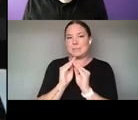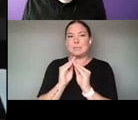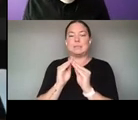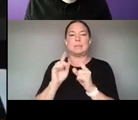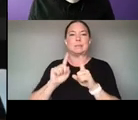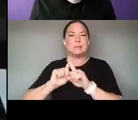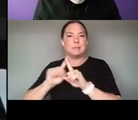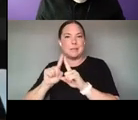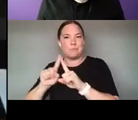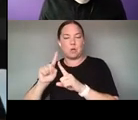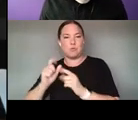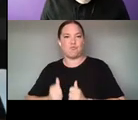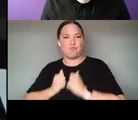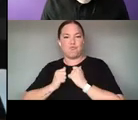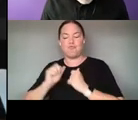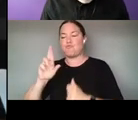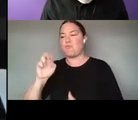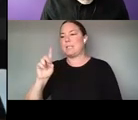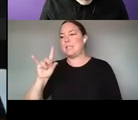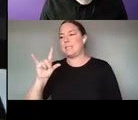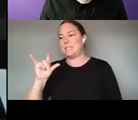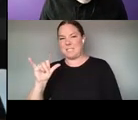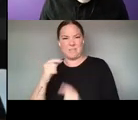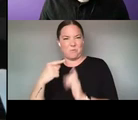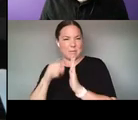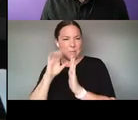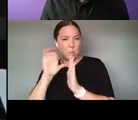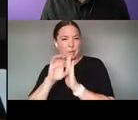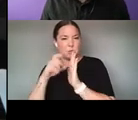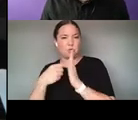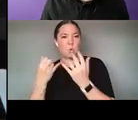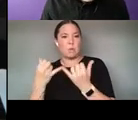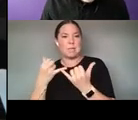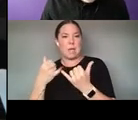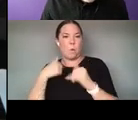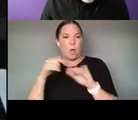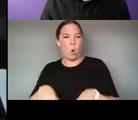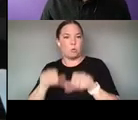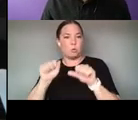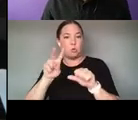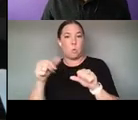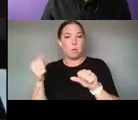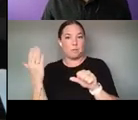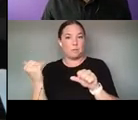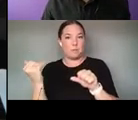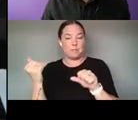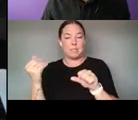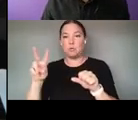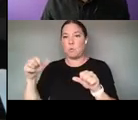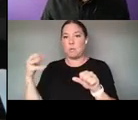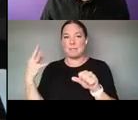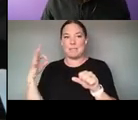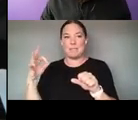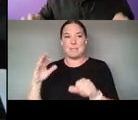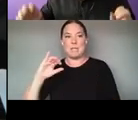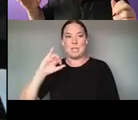A RESIDENCY THAT WE HOSTED TWICE IN 2015 AND 2019 OF THE P5.JS COMMUNITY. AND BASICALLY WE,